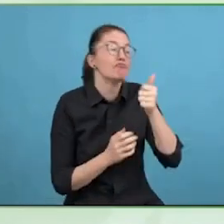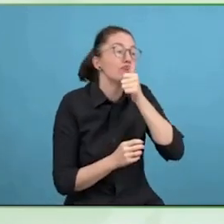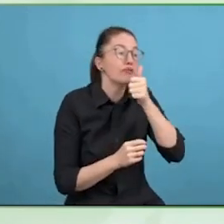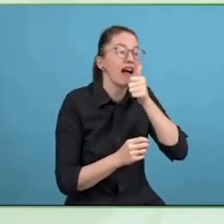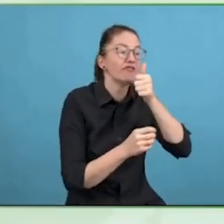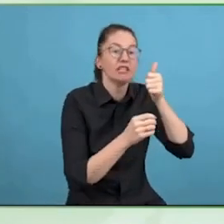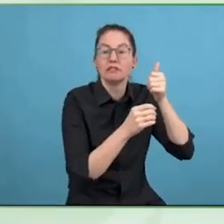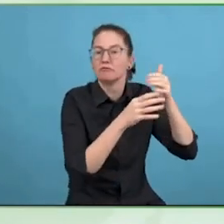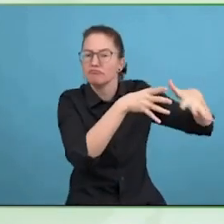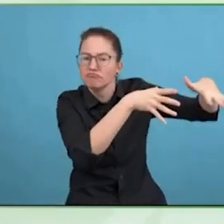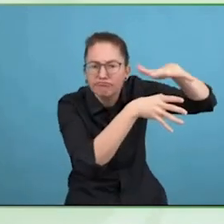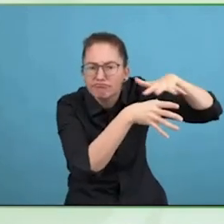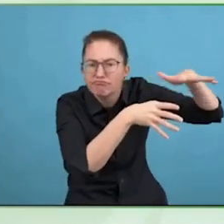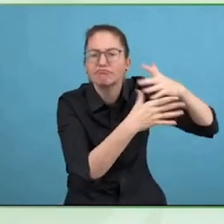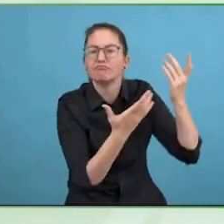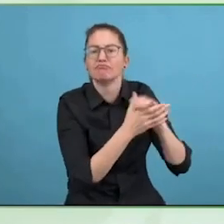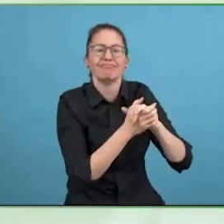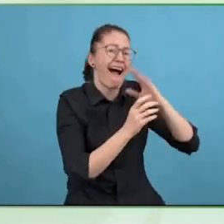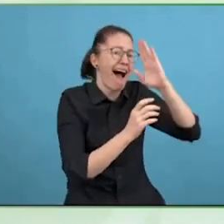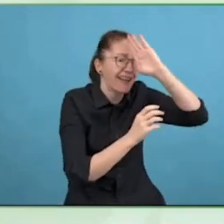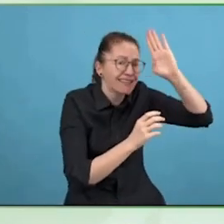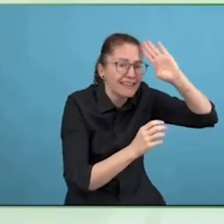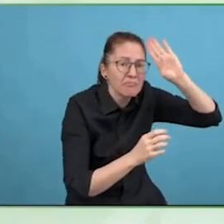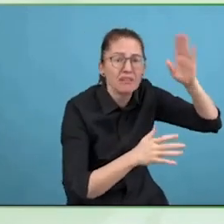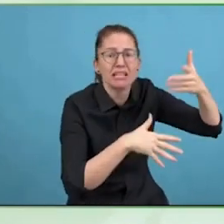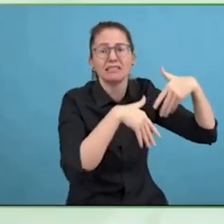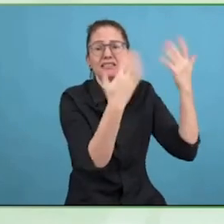So in order to do that we work with them more strategically coming